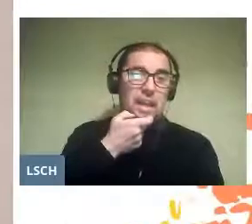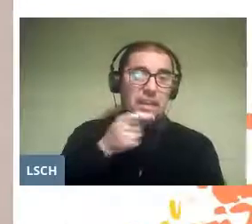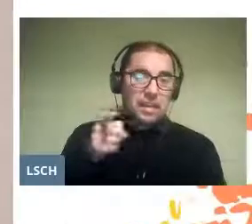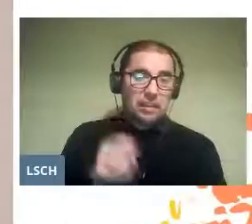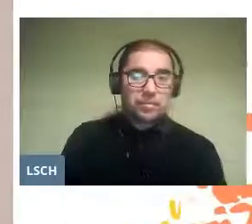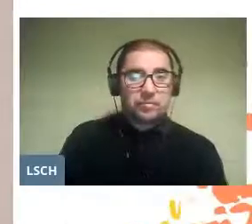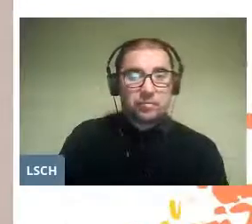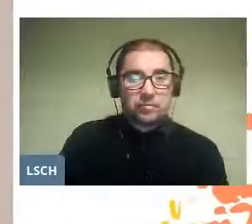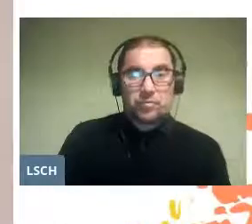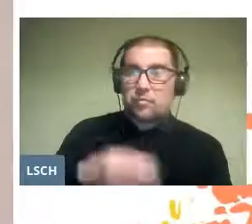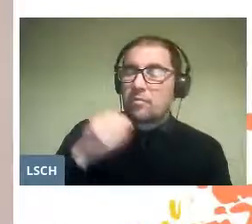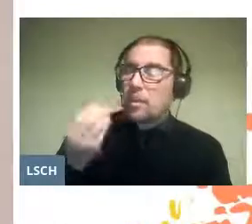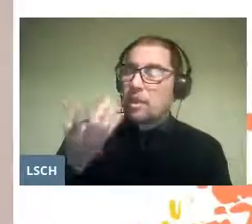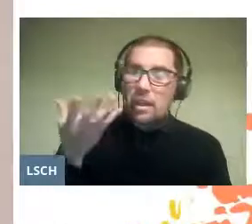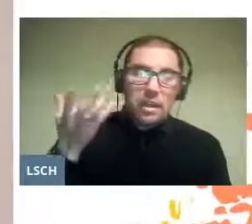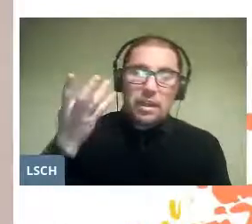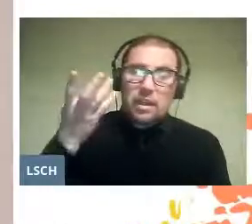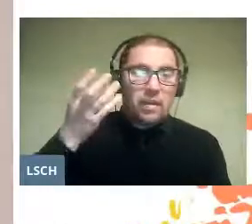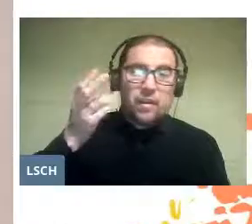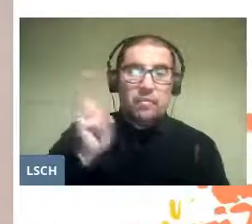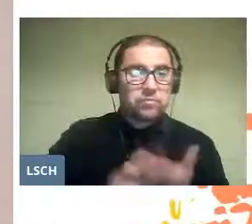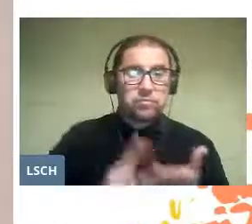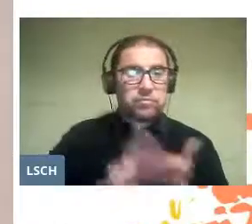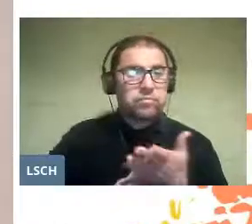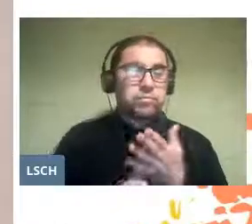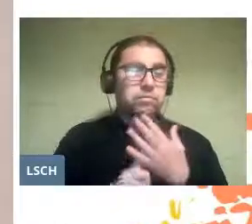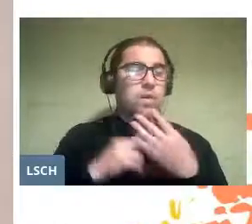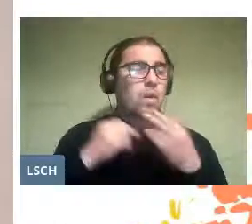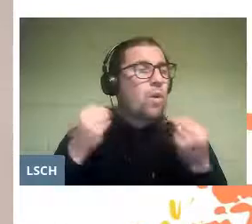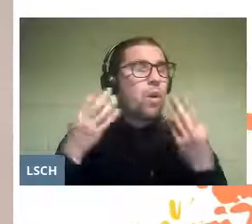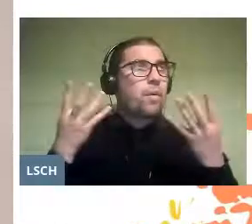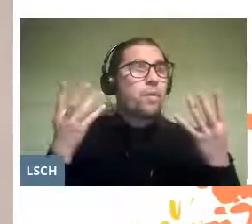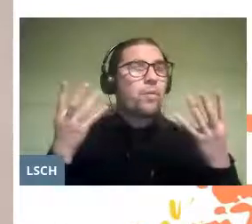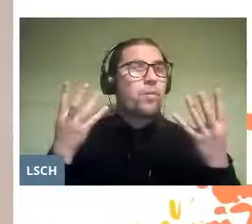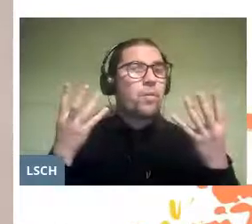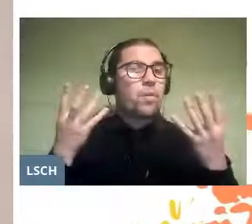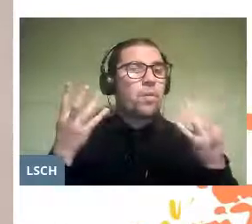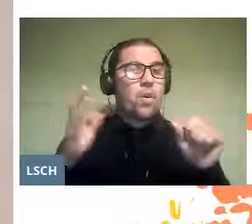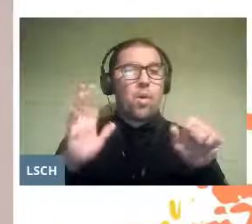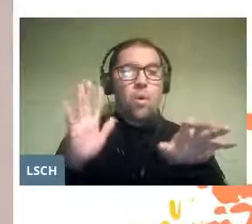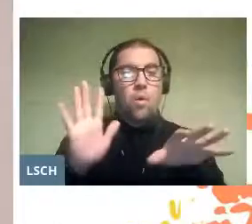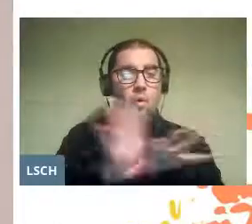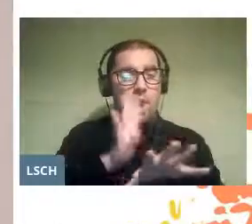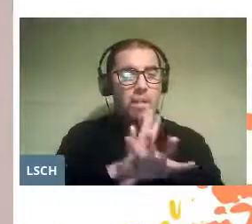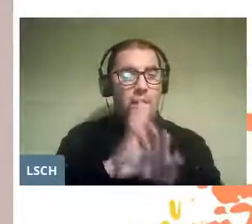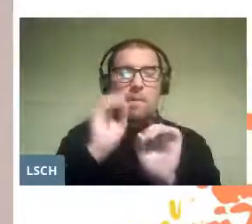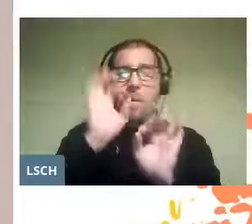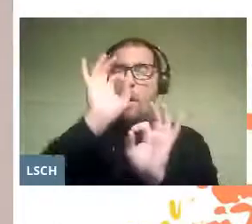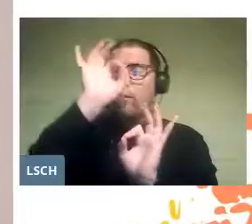It is really incredible that a work of such artistic refinement,